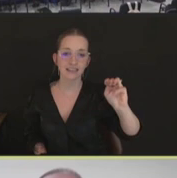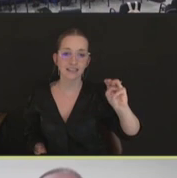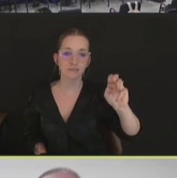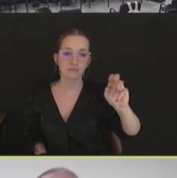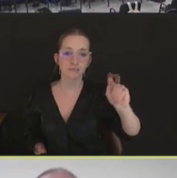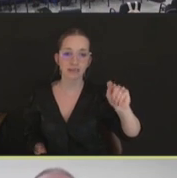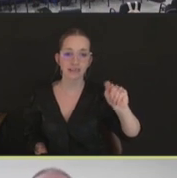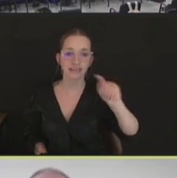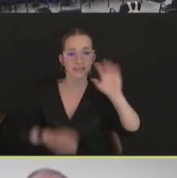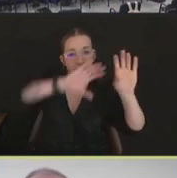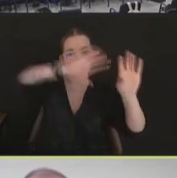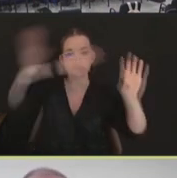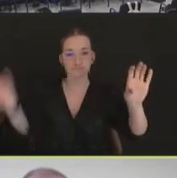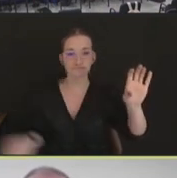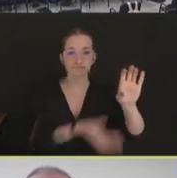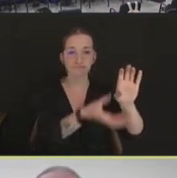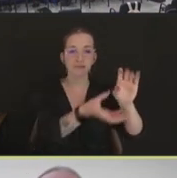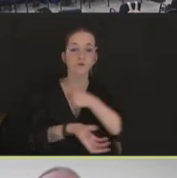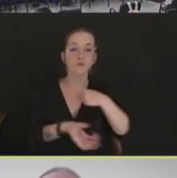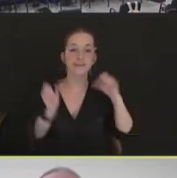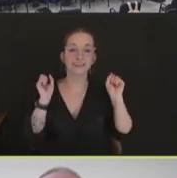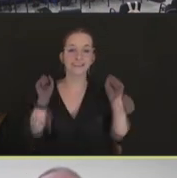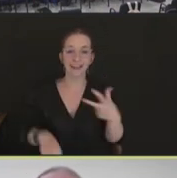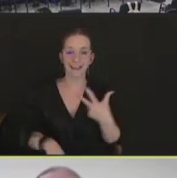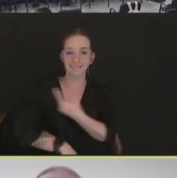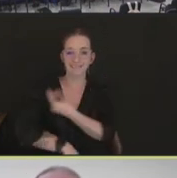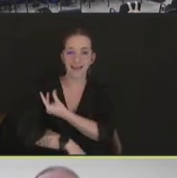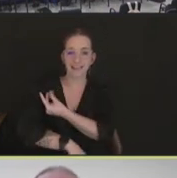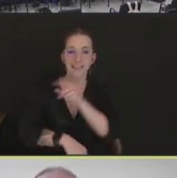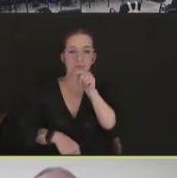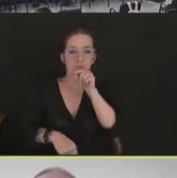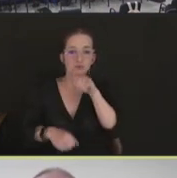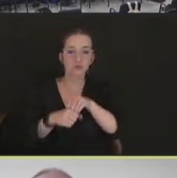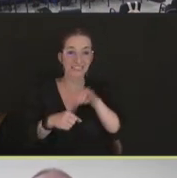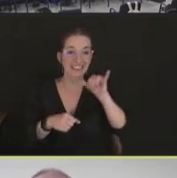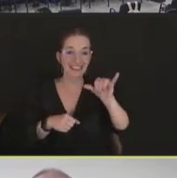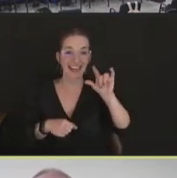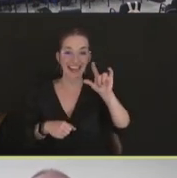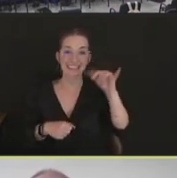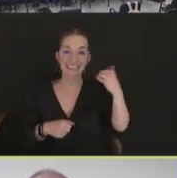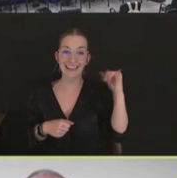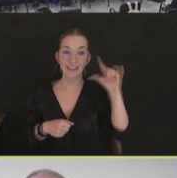and we can vaccinate poultry in this zone here. So sometimes we also have additional